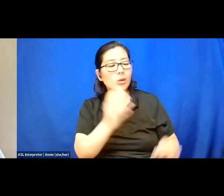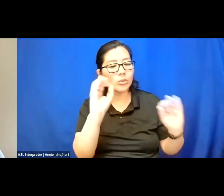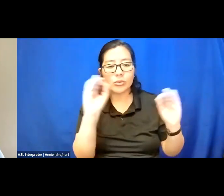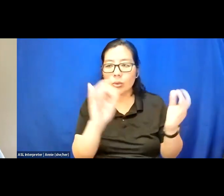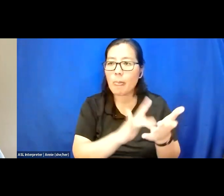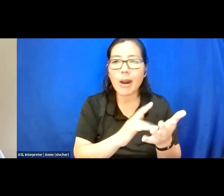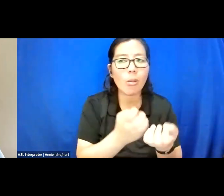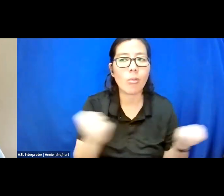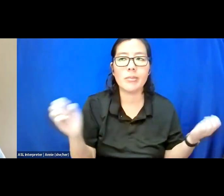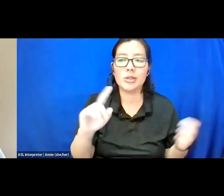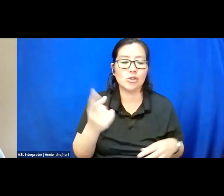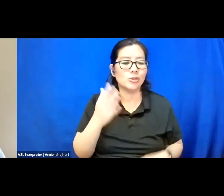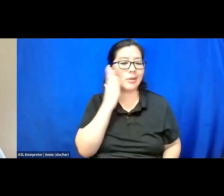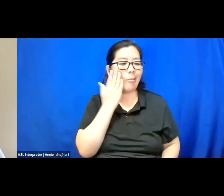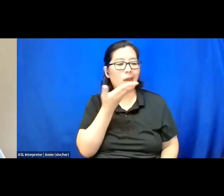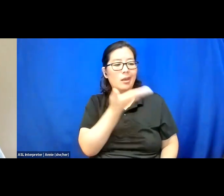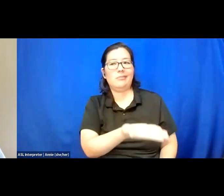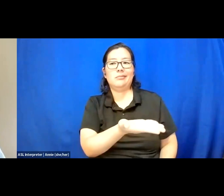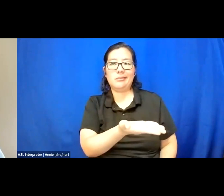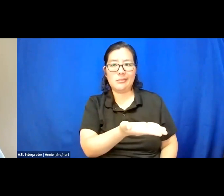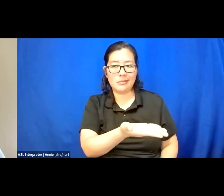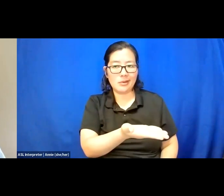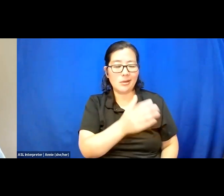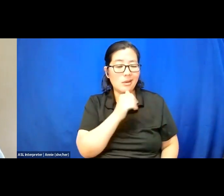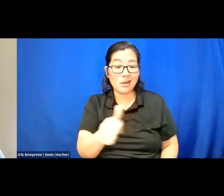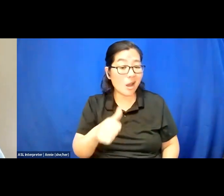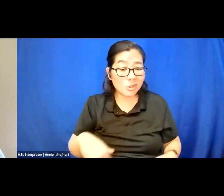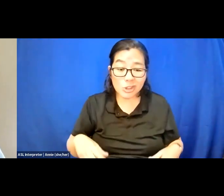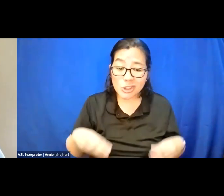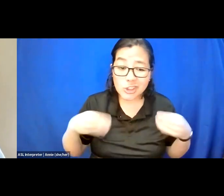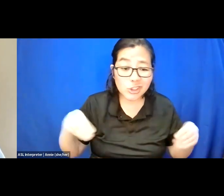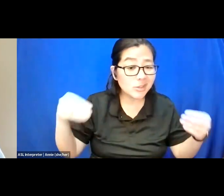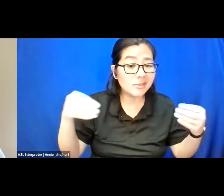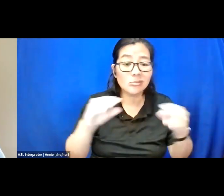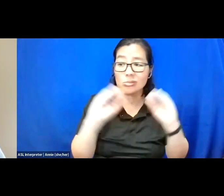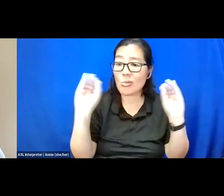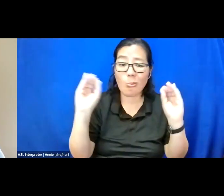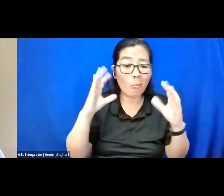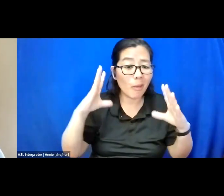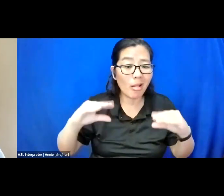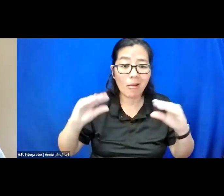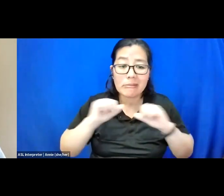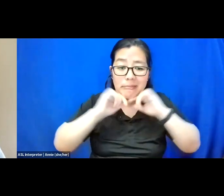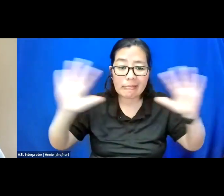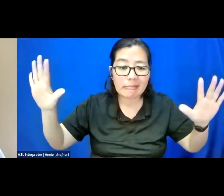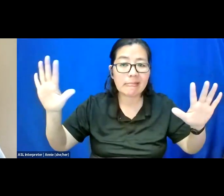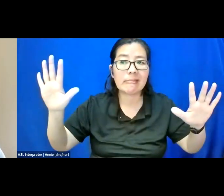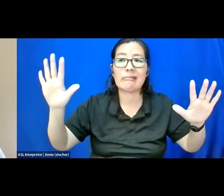It's just a bed with not even a sheet and a pillow. There's nothing in the room.